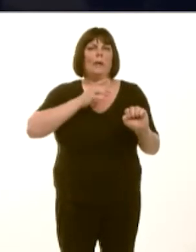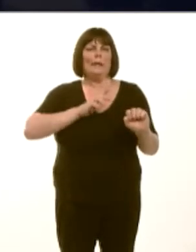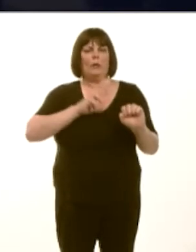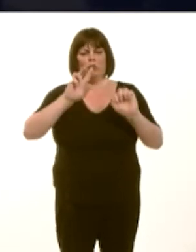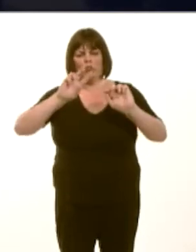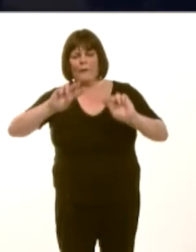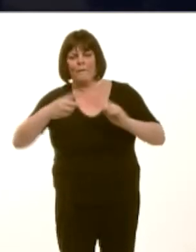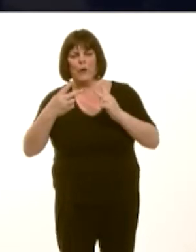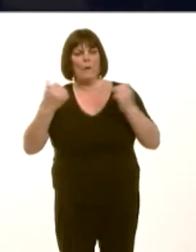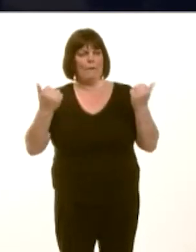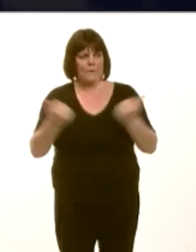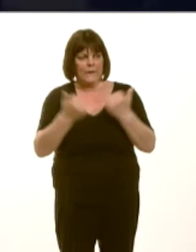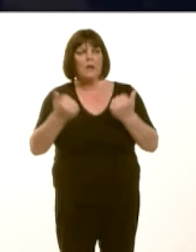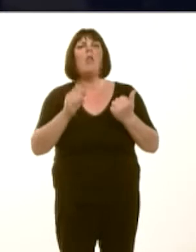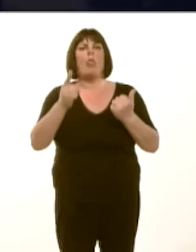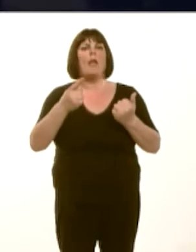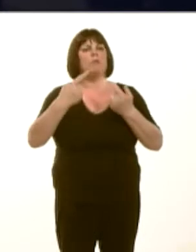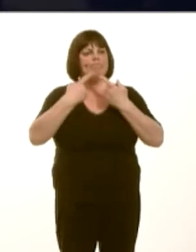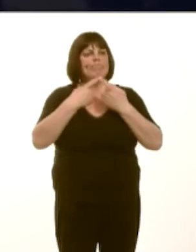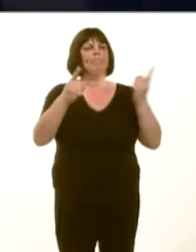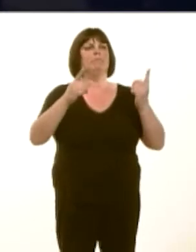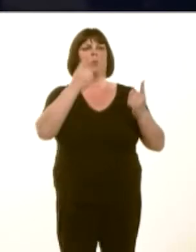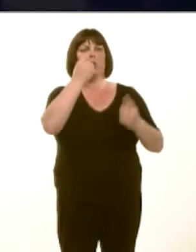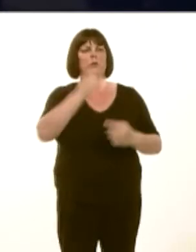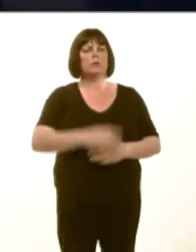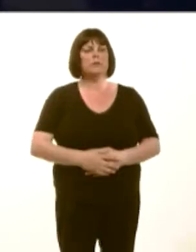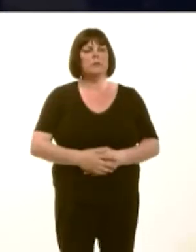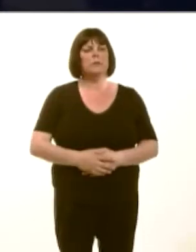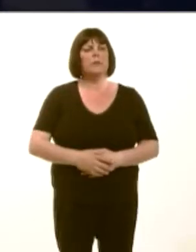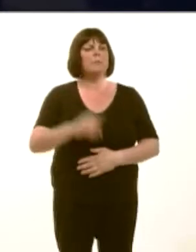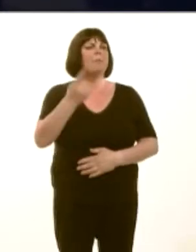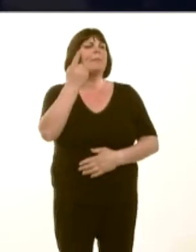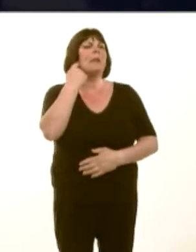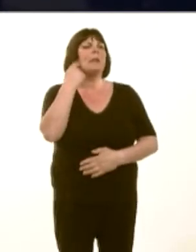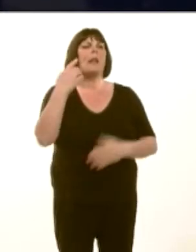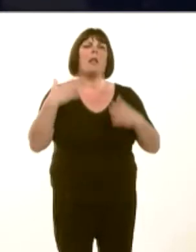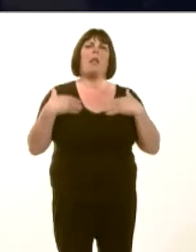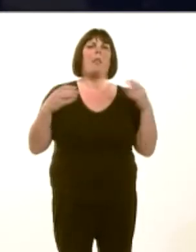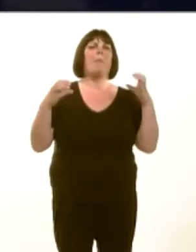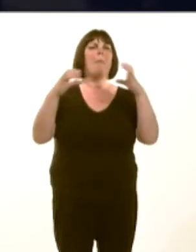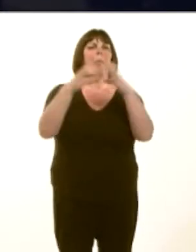Ddoe, fe roddwyd datganiad gan y bwrdd iechyd yn dweud y byddant yn mynd ymlaen i benderfynu